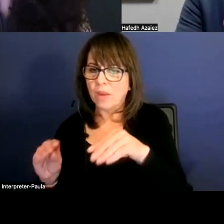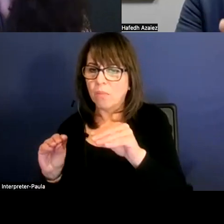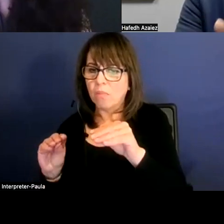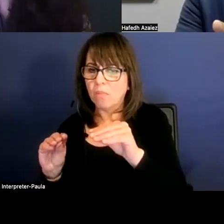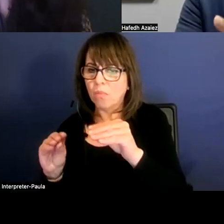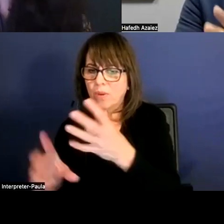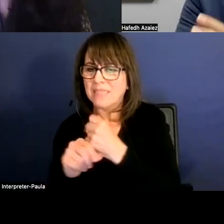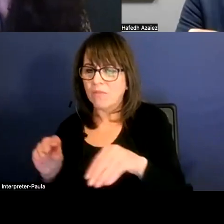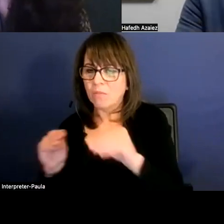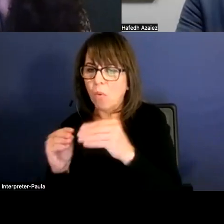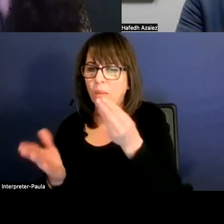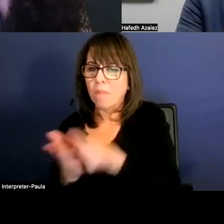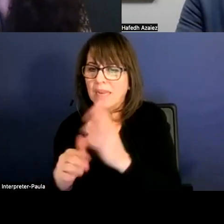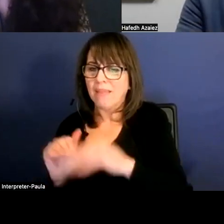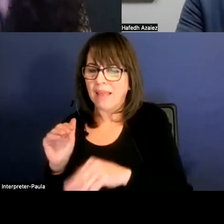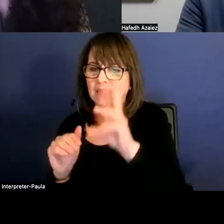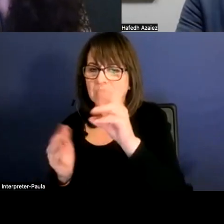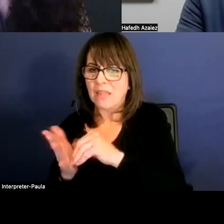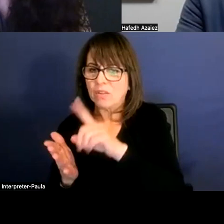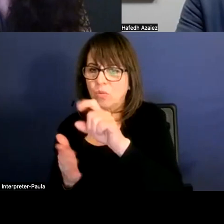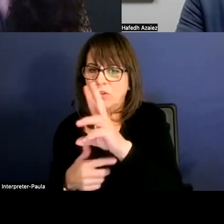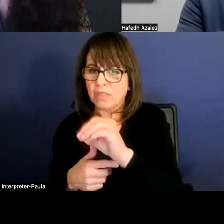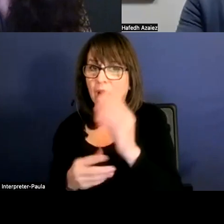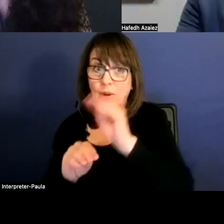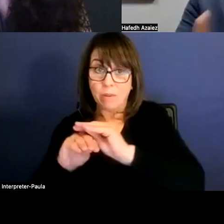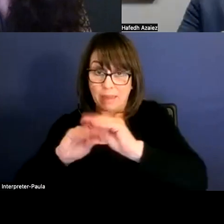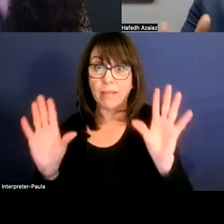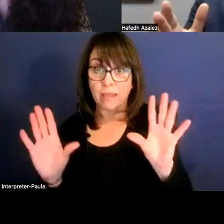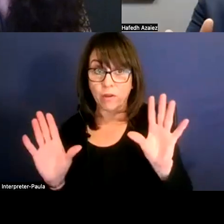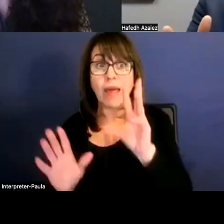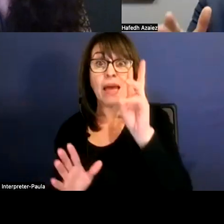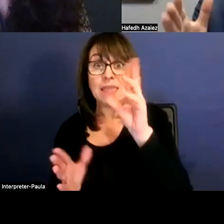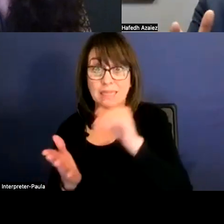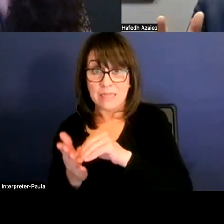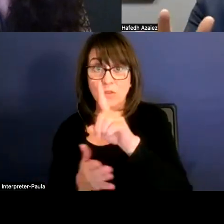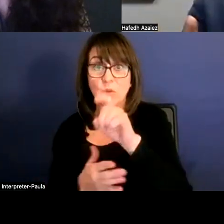I just wanna make it clear to our community and staff here is that the 6,160,